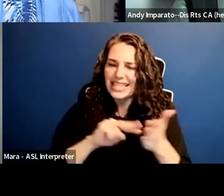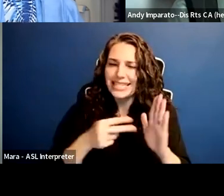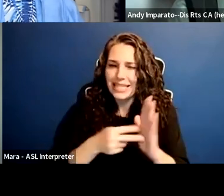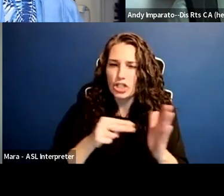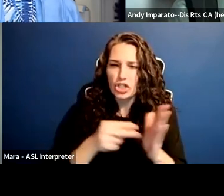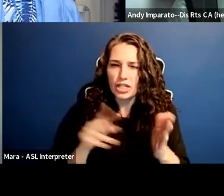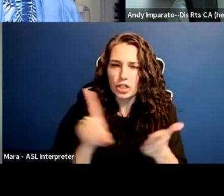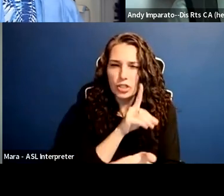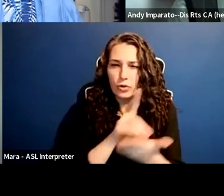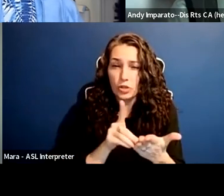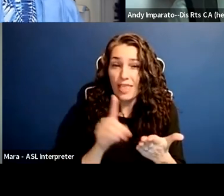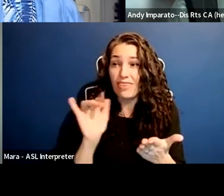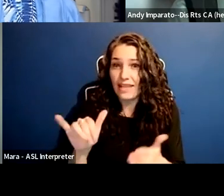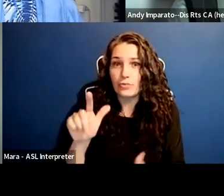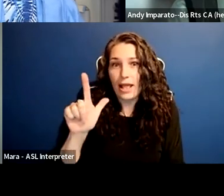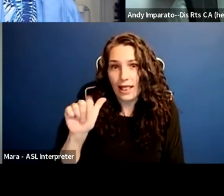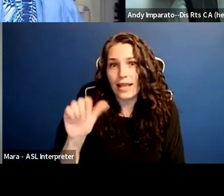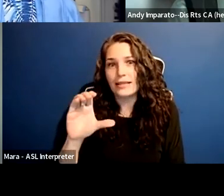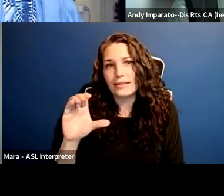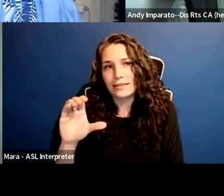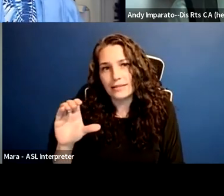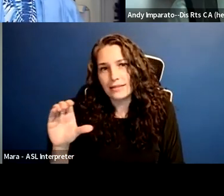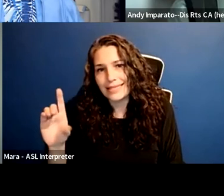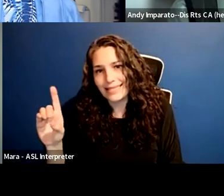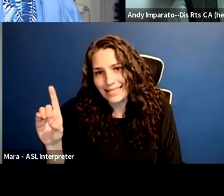and some others have been trying to do,